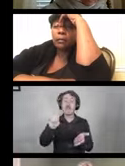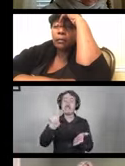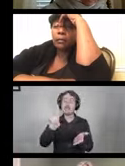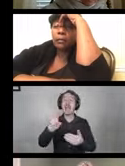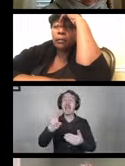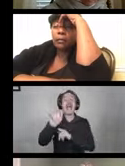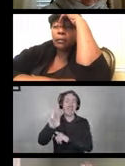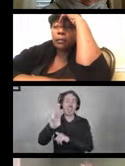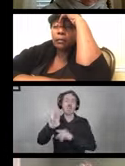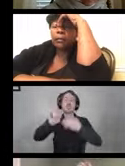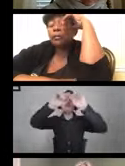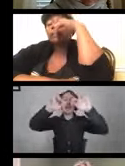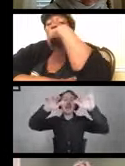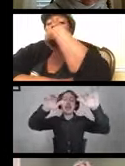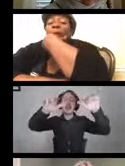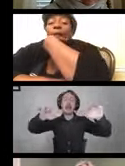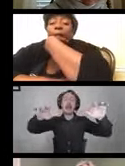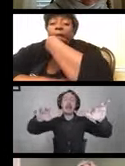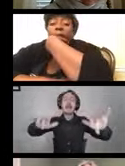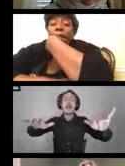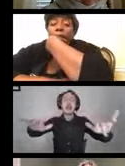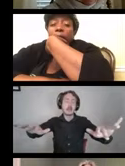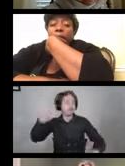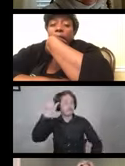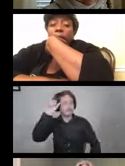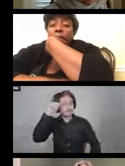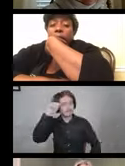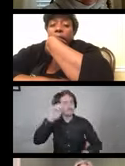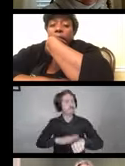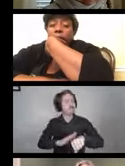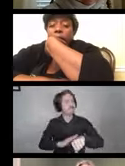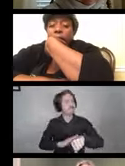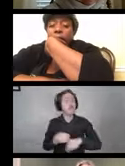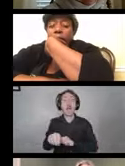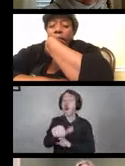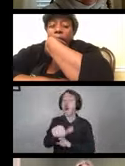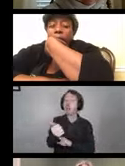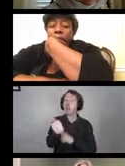The other things to consider is contact with surfaces